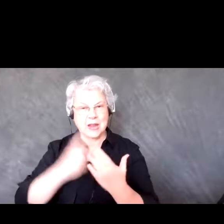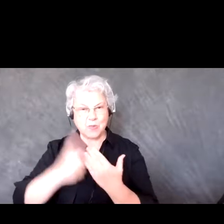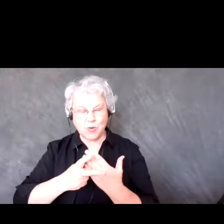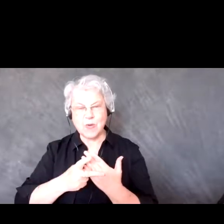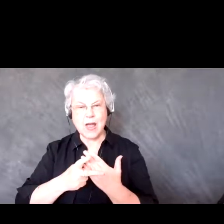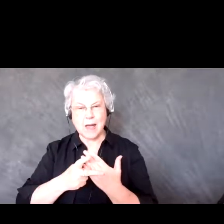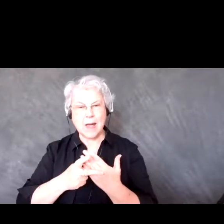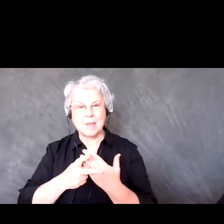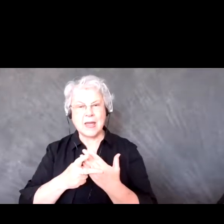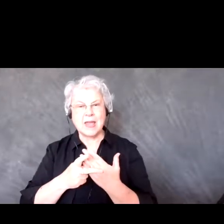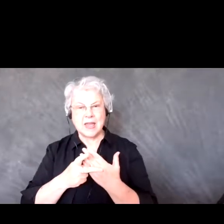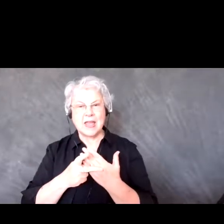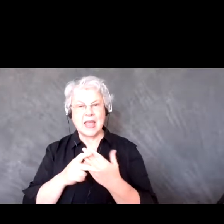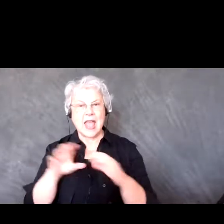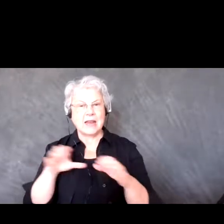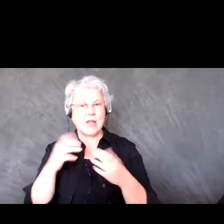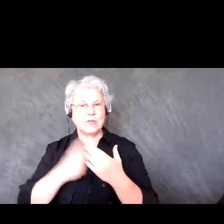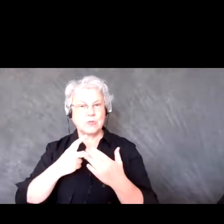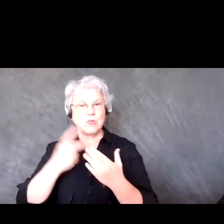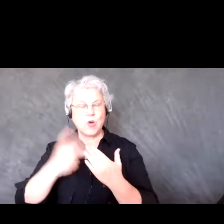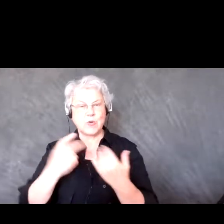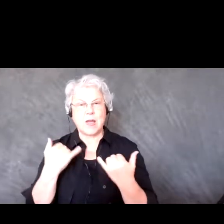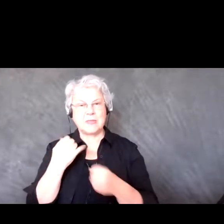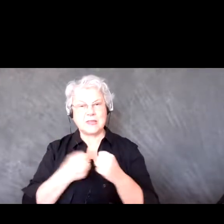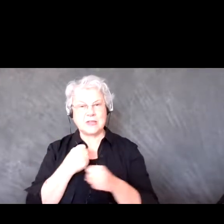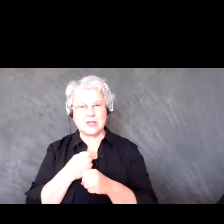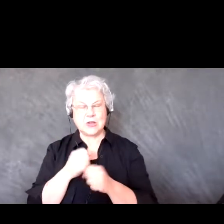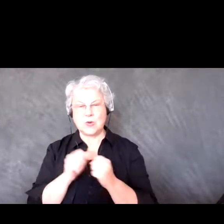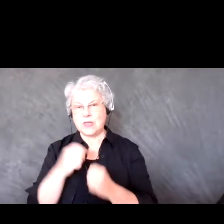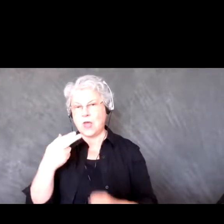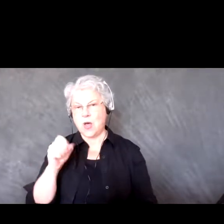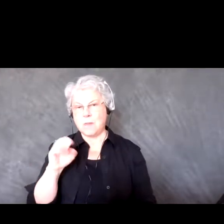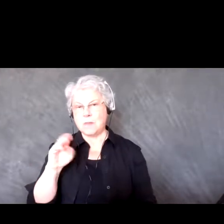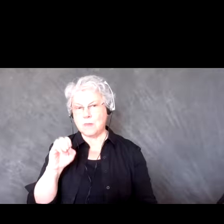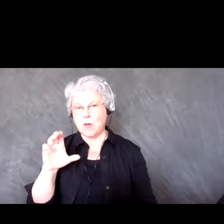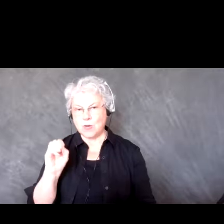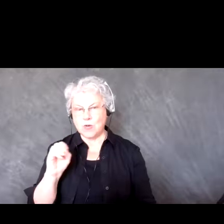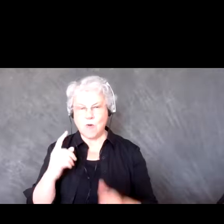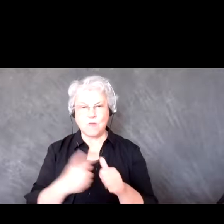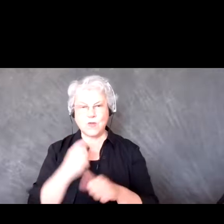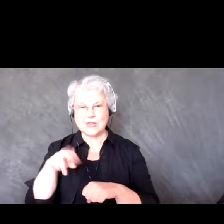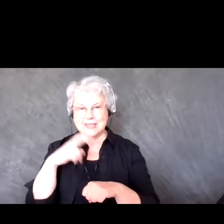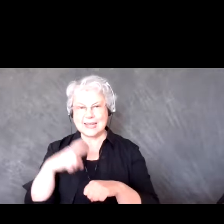my practicum this year with Homalco First Nation. And, I am curious